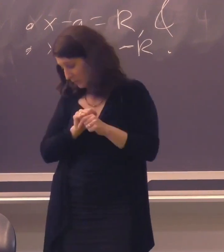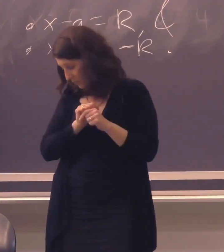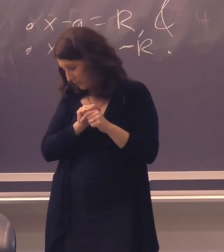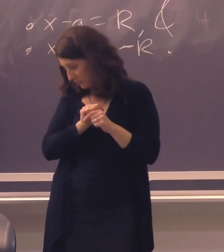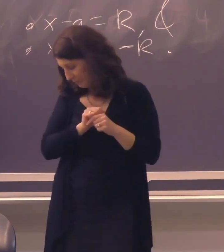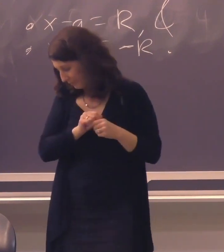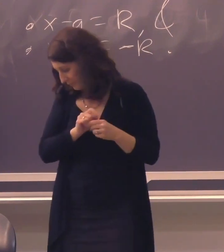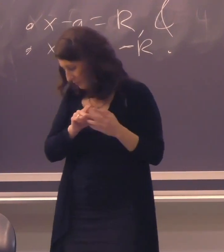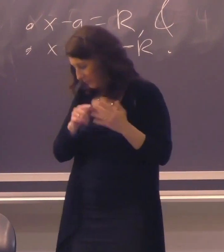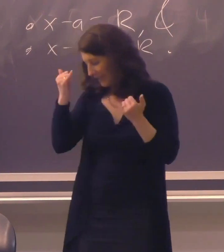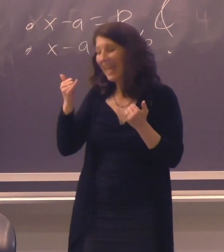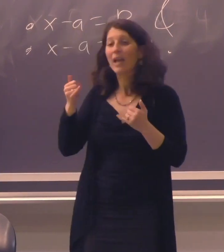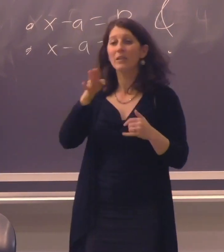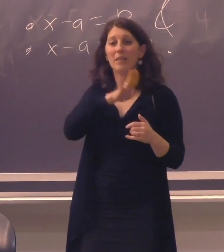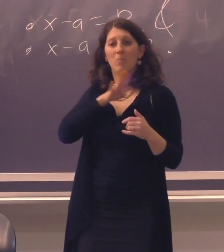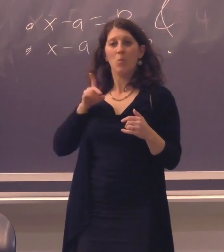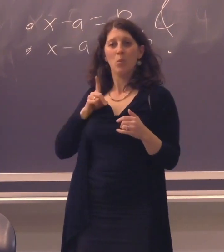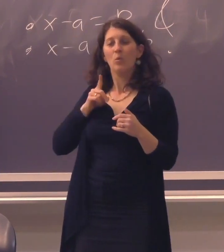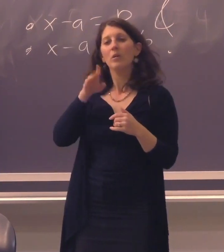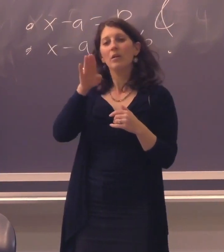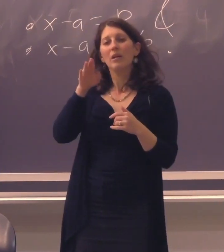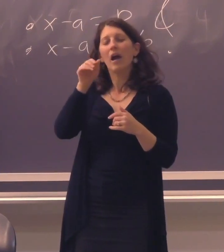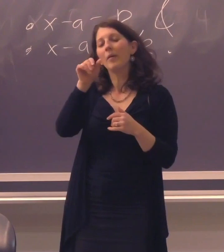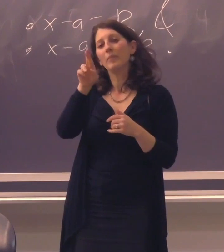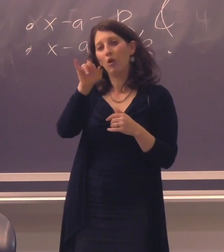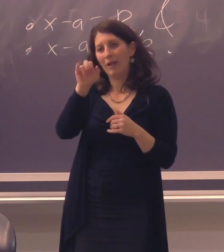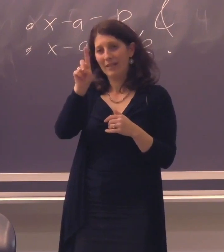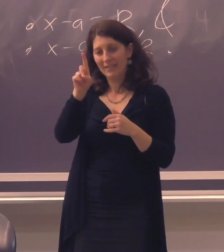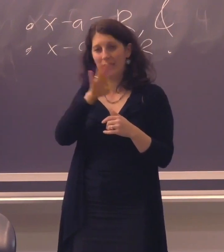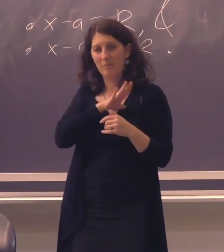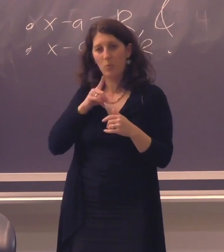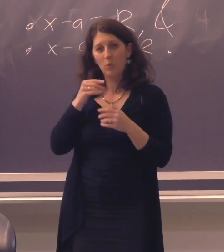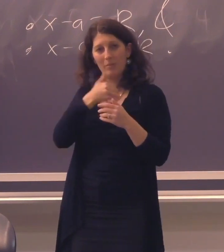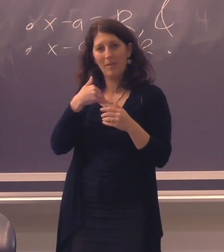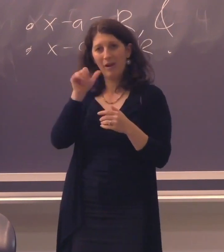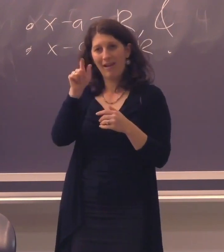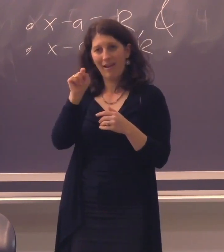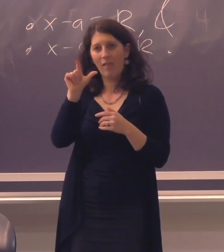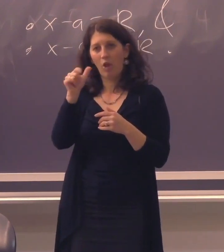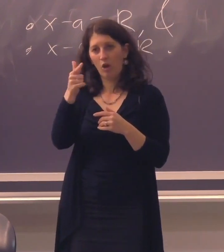to become ASL mentors, and is currently serving as a deaf member at large